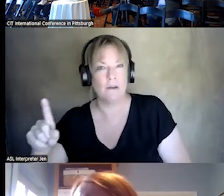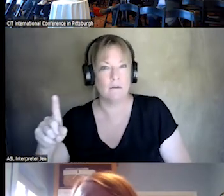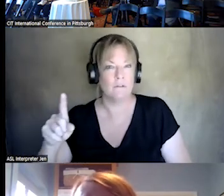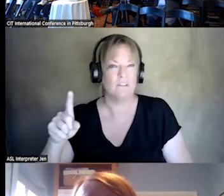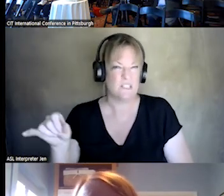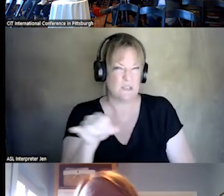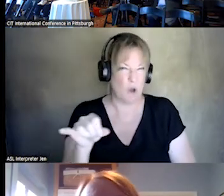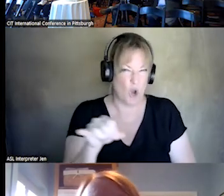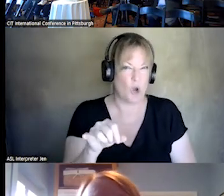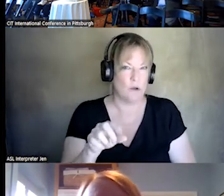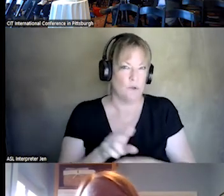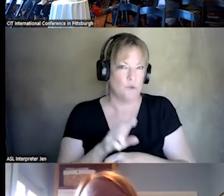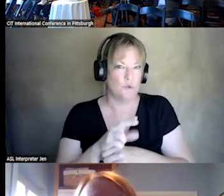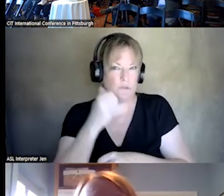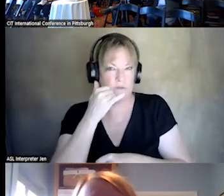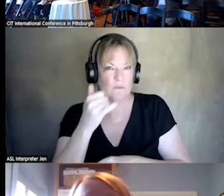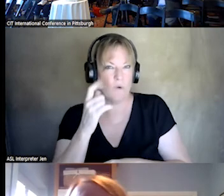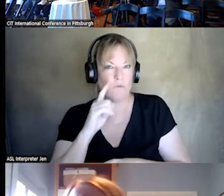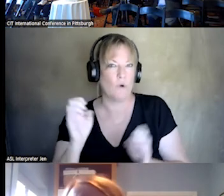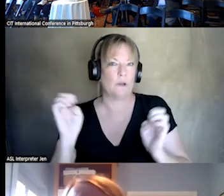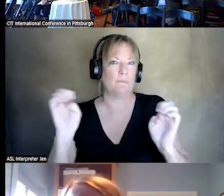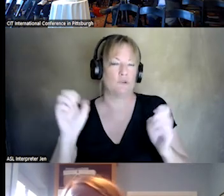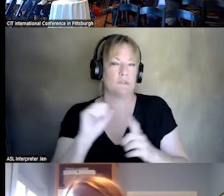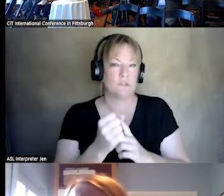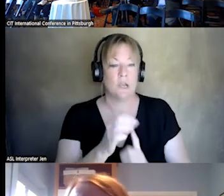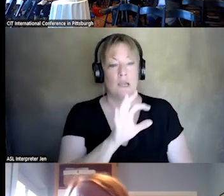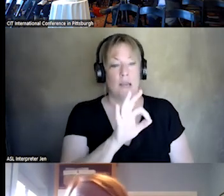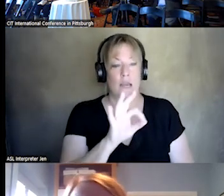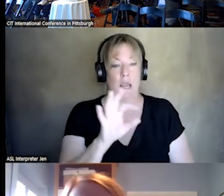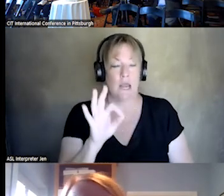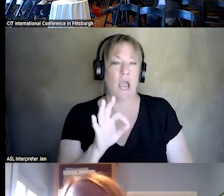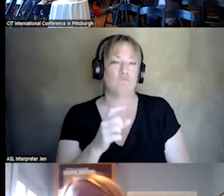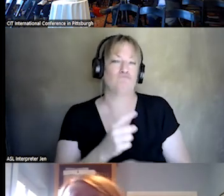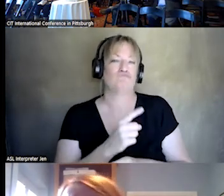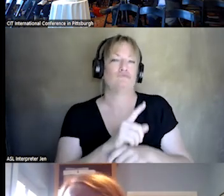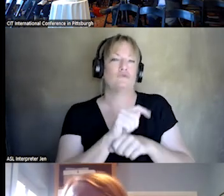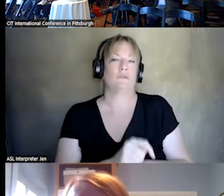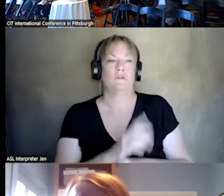CAN USE IN A CRISIS SITUATION. 999 TRADITIONAL ONE THAT WOULD GO THROUGH TO THE POLICE, AMBULANCE,